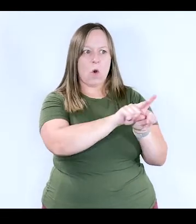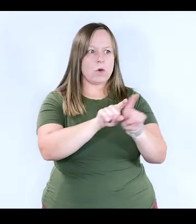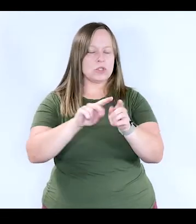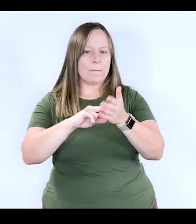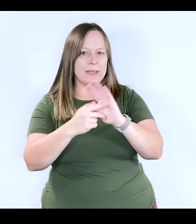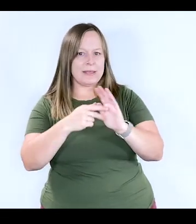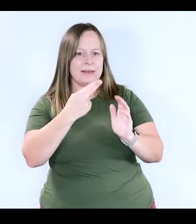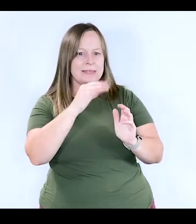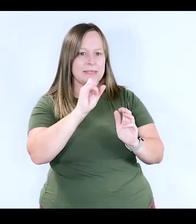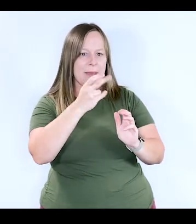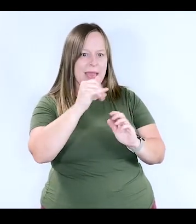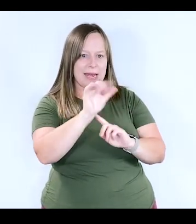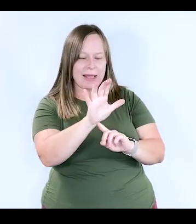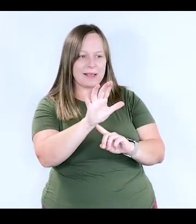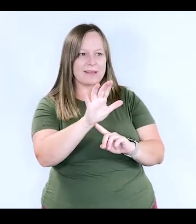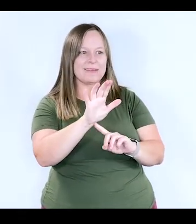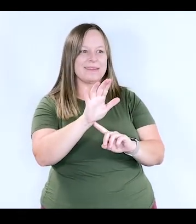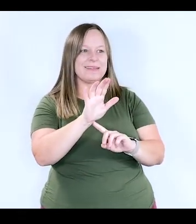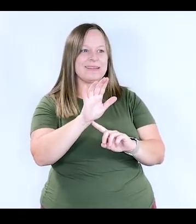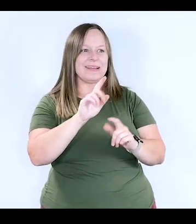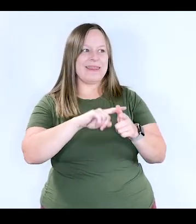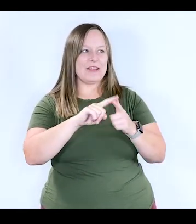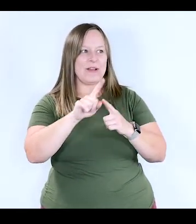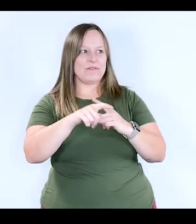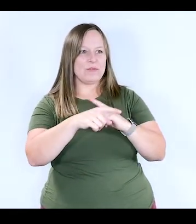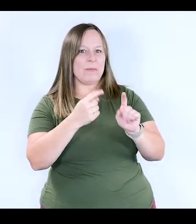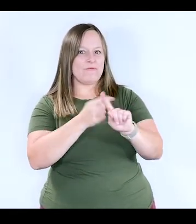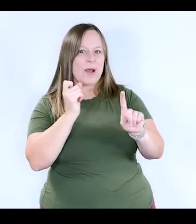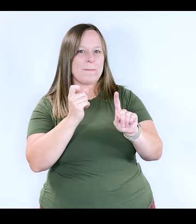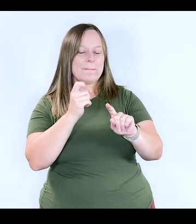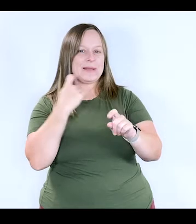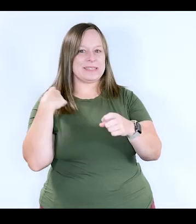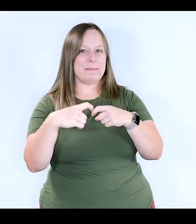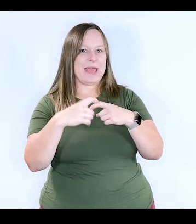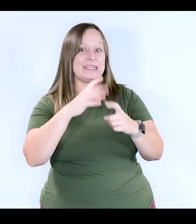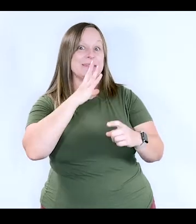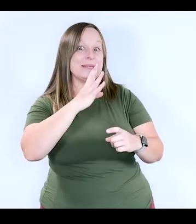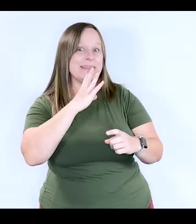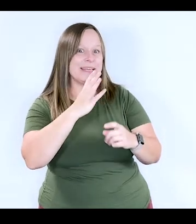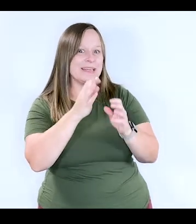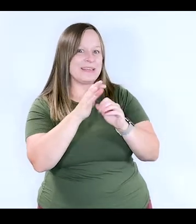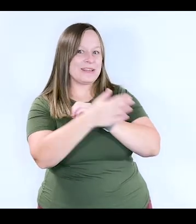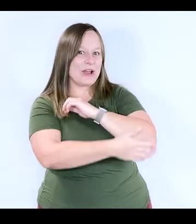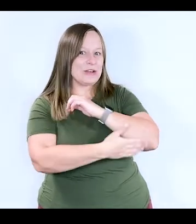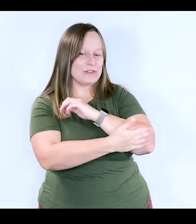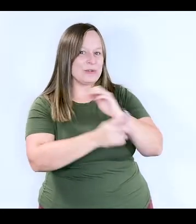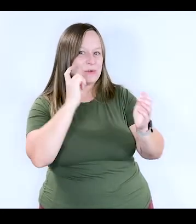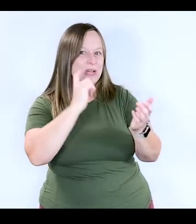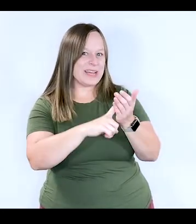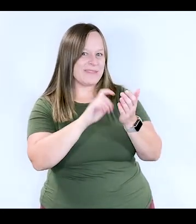because you would have to come from a Spanish-speaking country in order to identify as Hispanic.